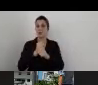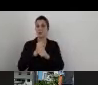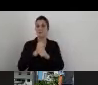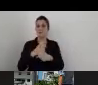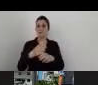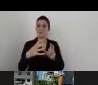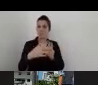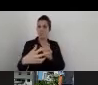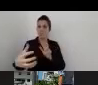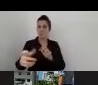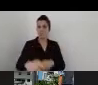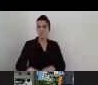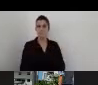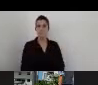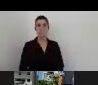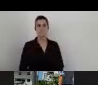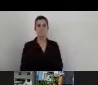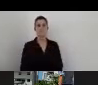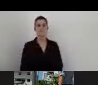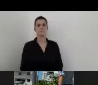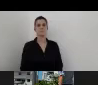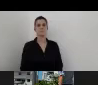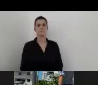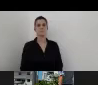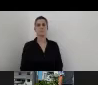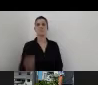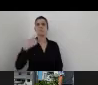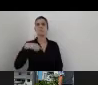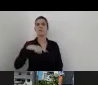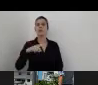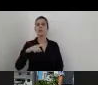We create some phases in the project.